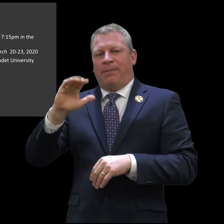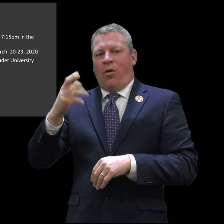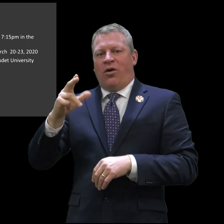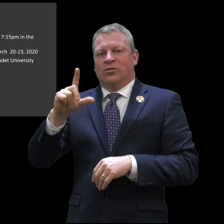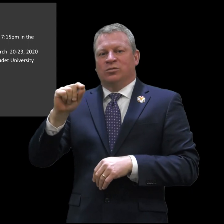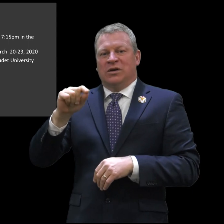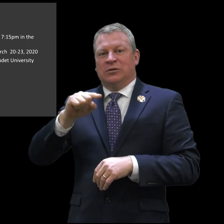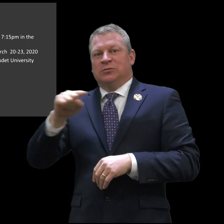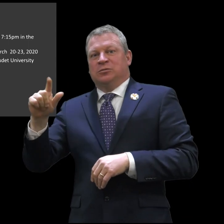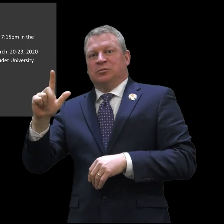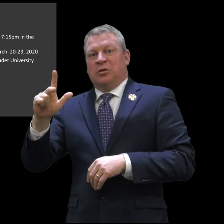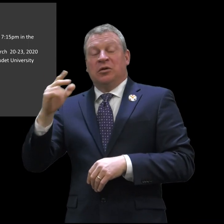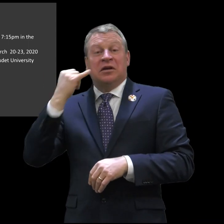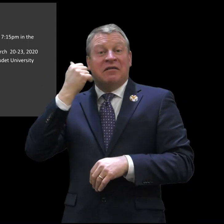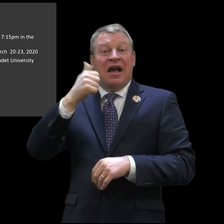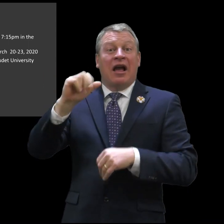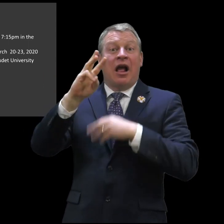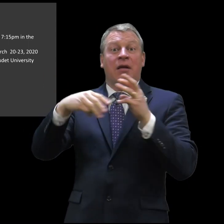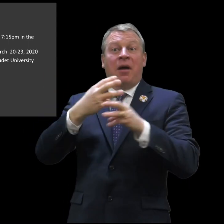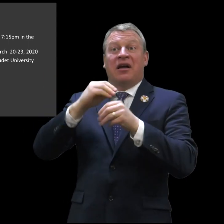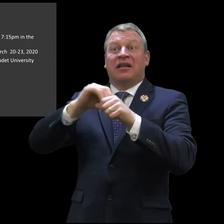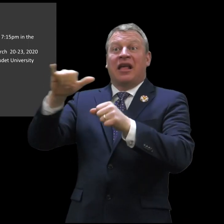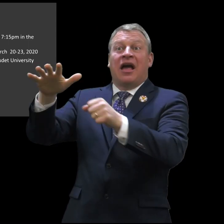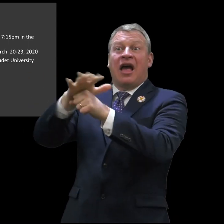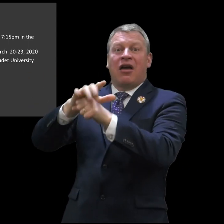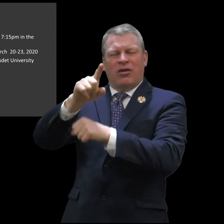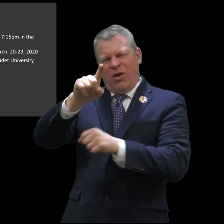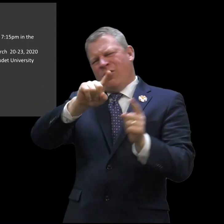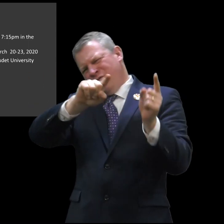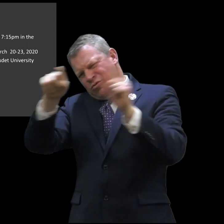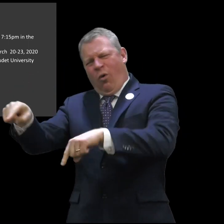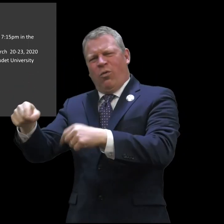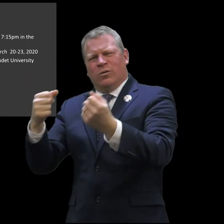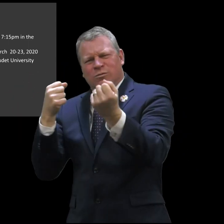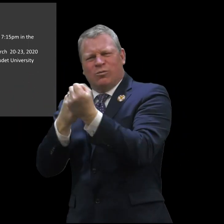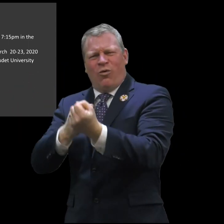through the 23rd. If there are any alumni in that area I would encourage you to go